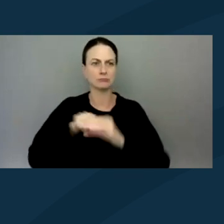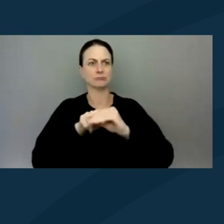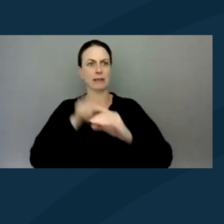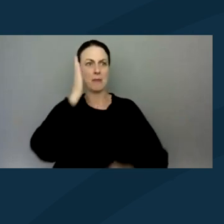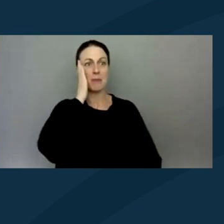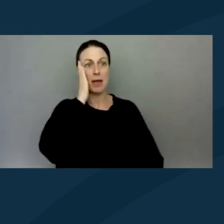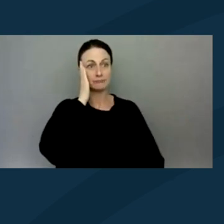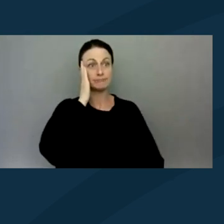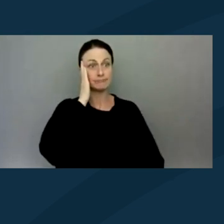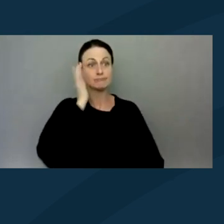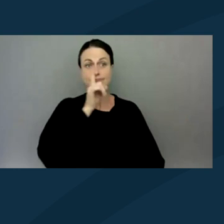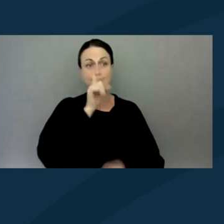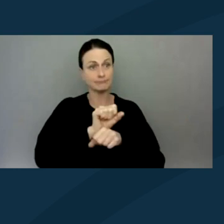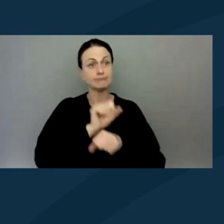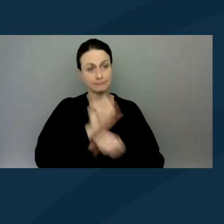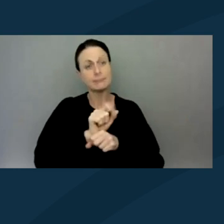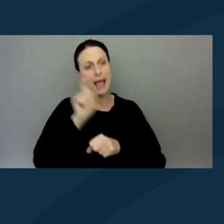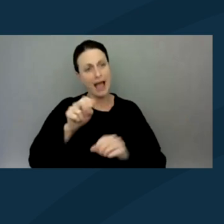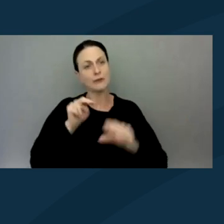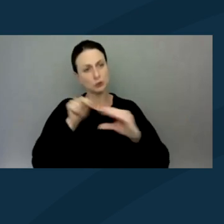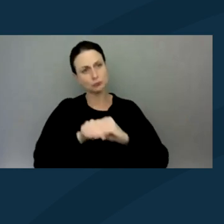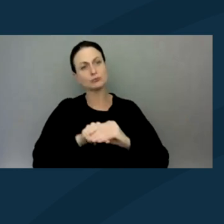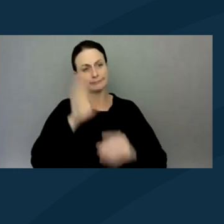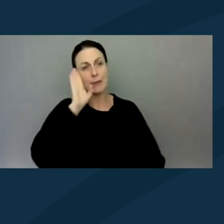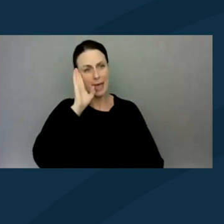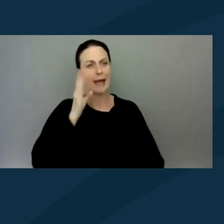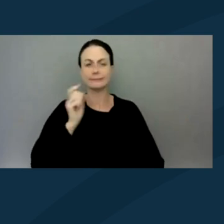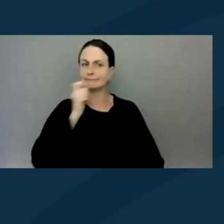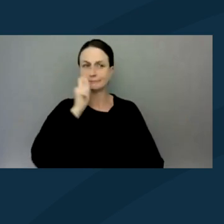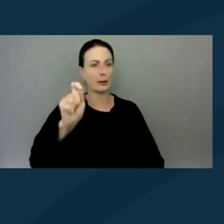is literally bed born, in bed all the time.